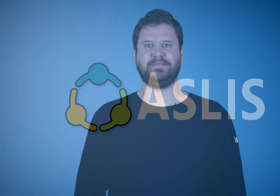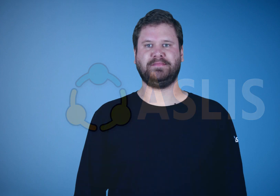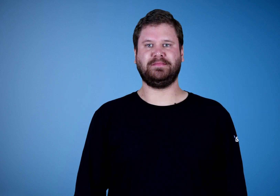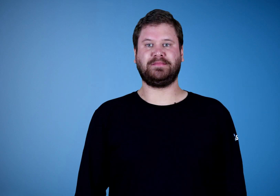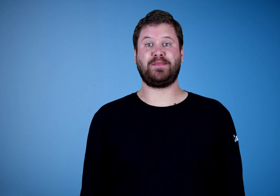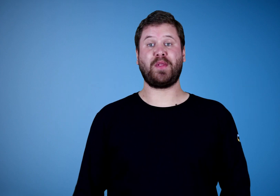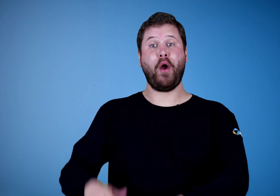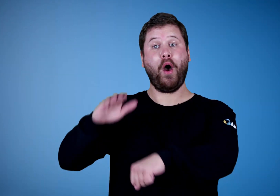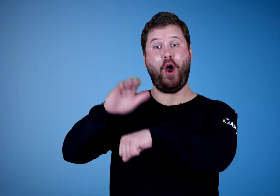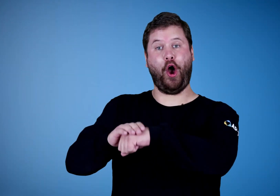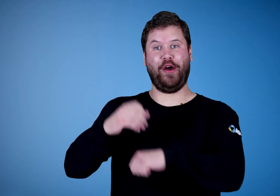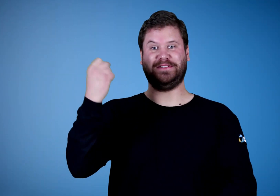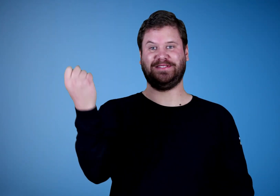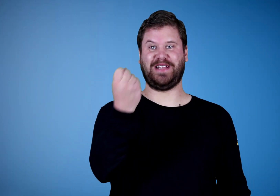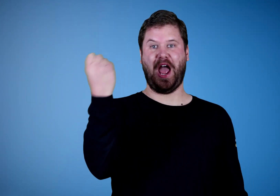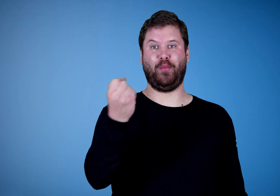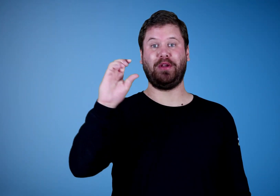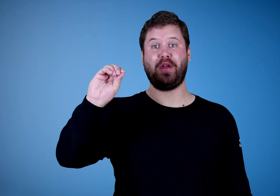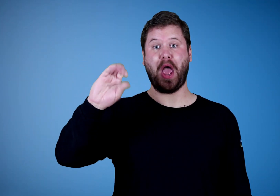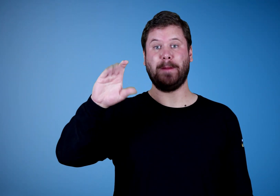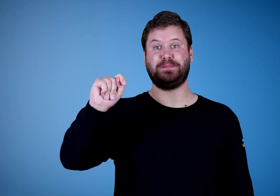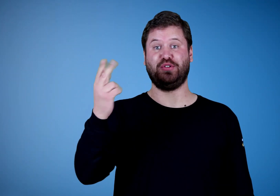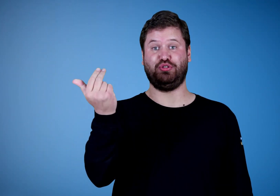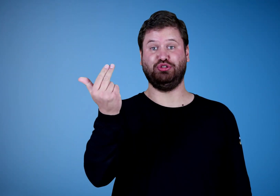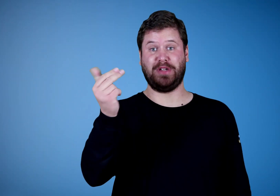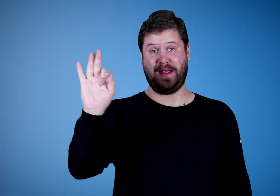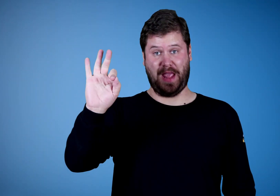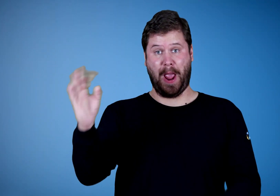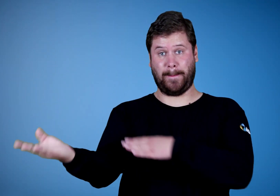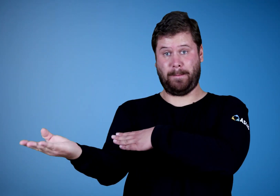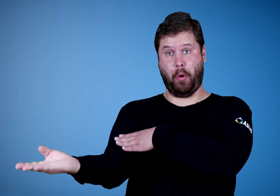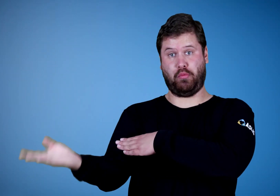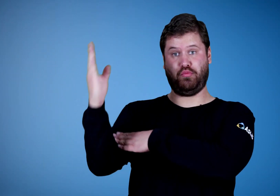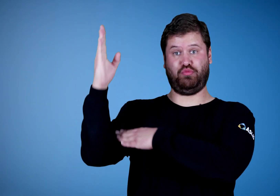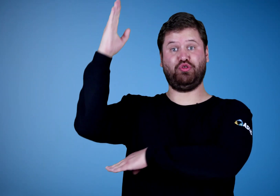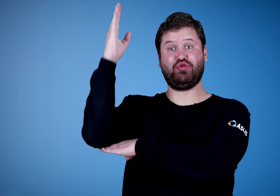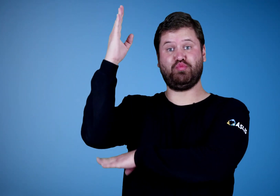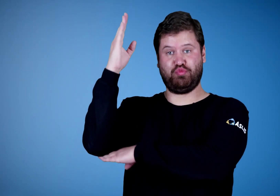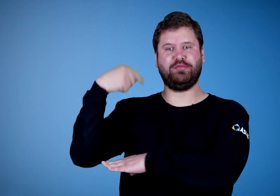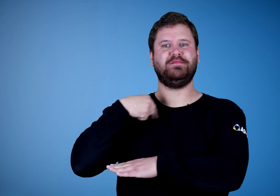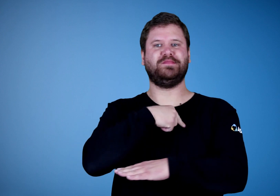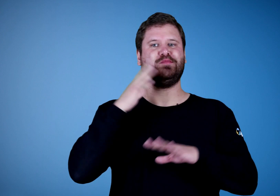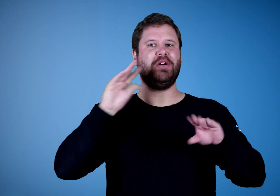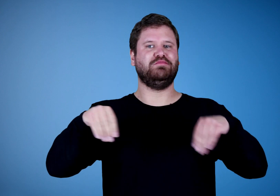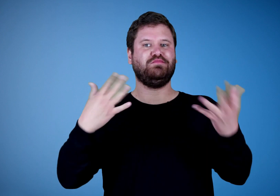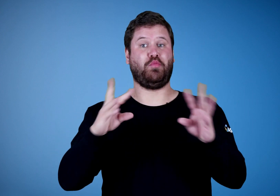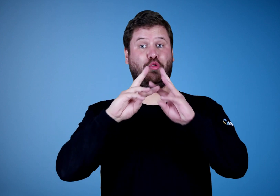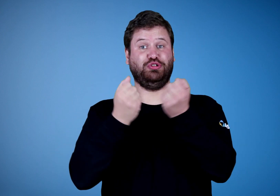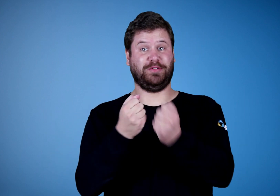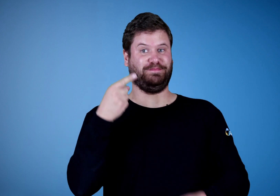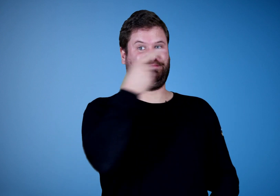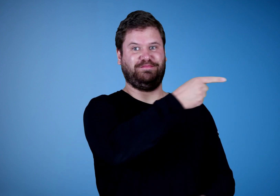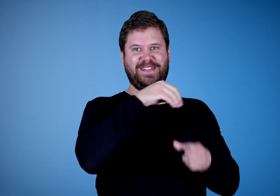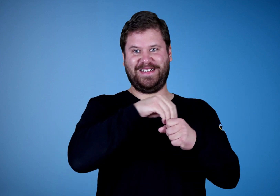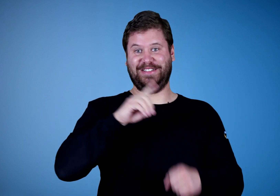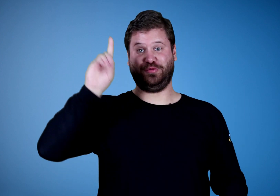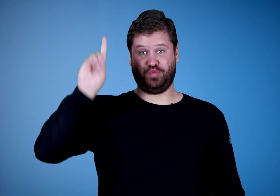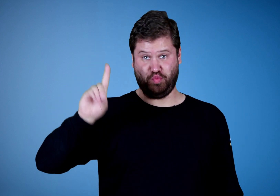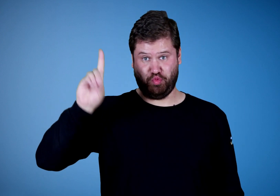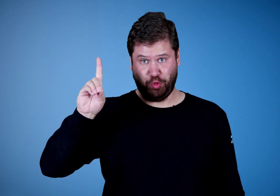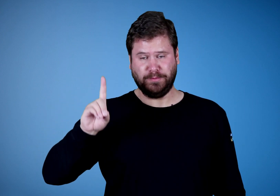On Saturday, October 13th from 9am to noon, we will provide a workshop in Duluth.